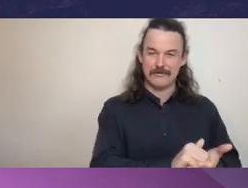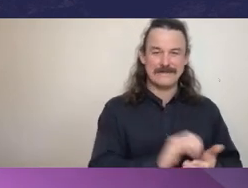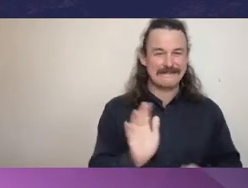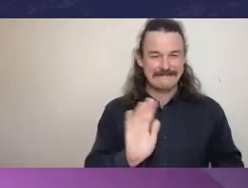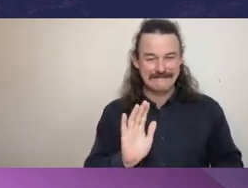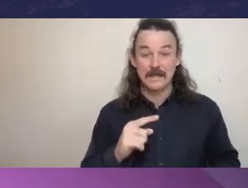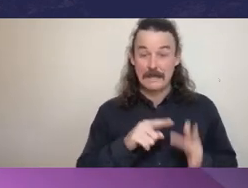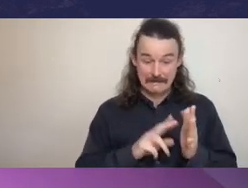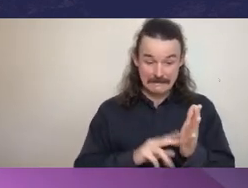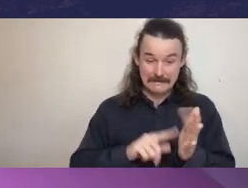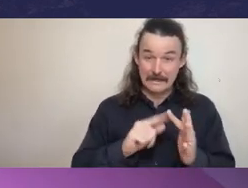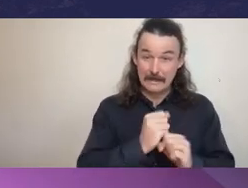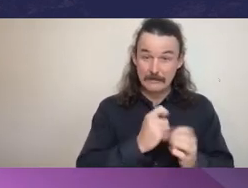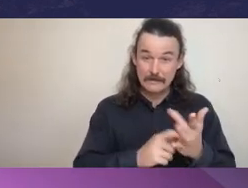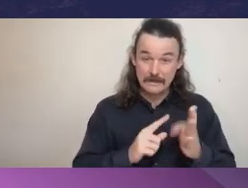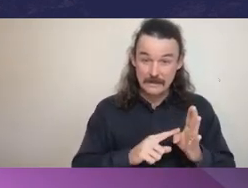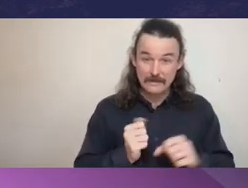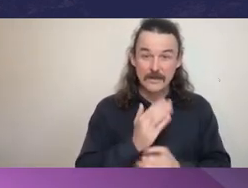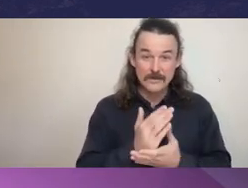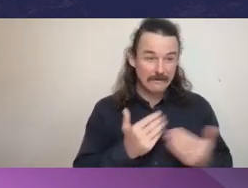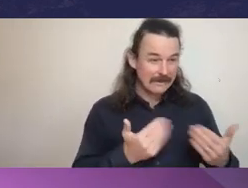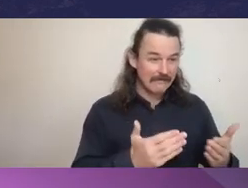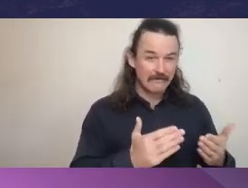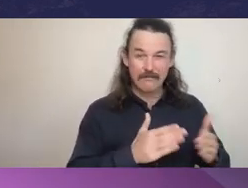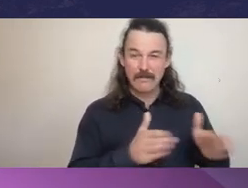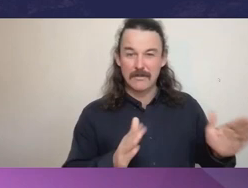efficiently, effectively, economically, and in compliance with the law.